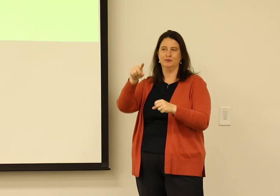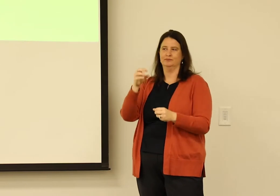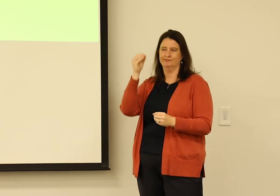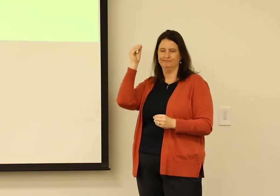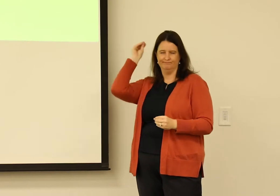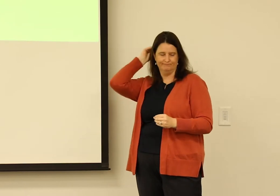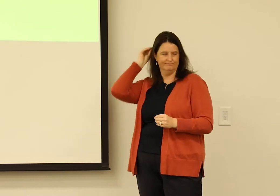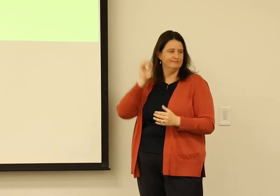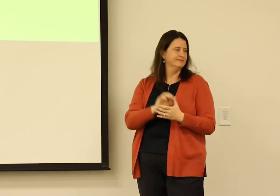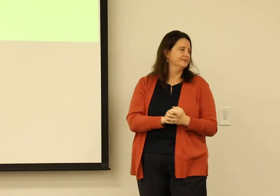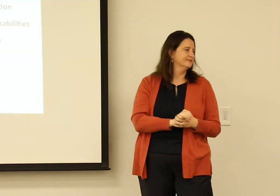a few statistics for you to keep in mind.